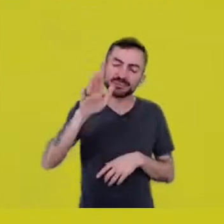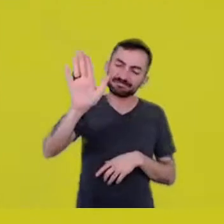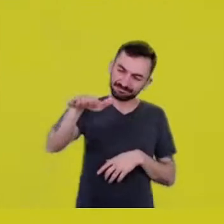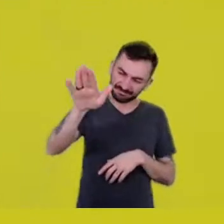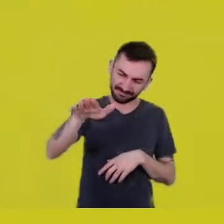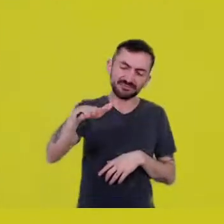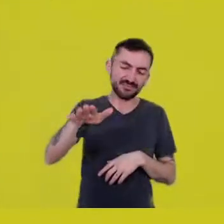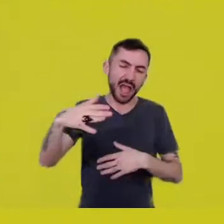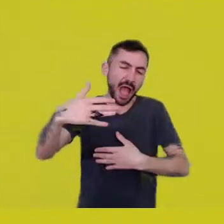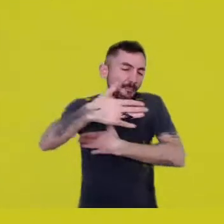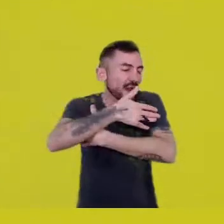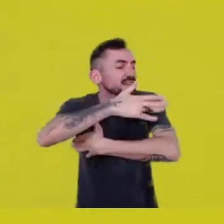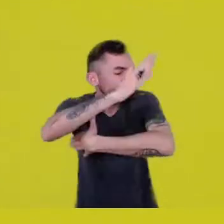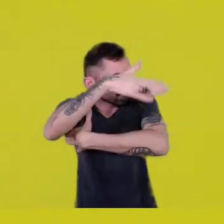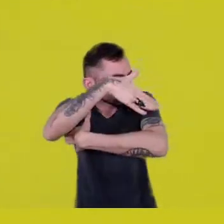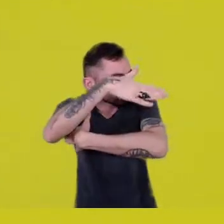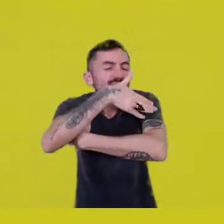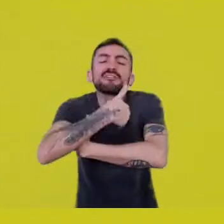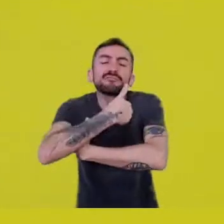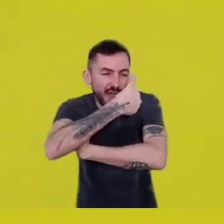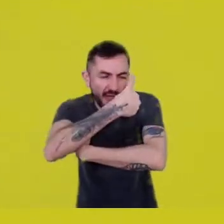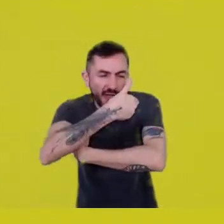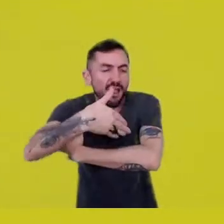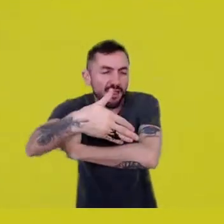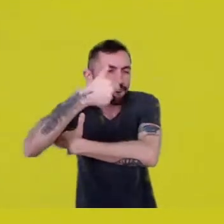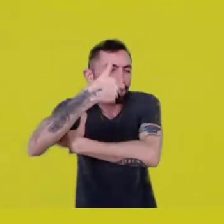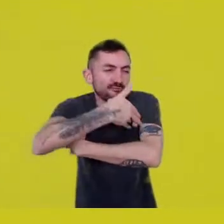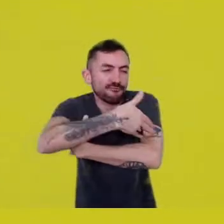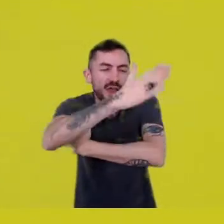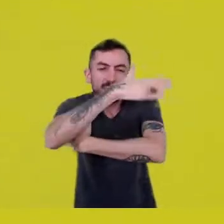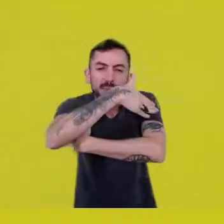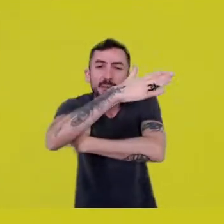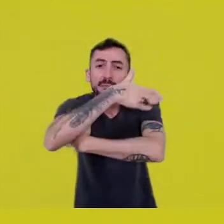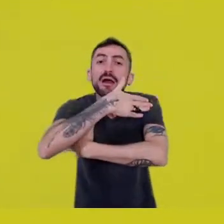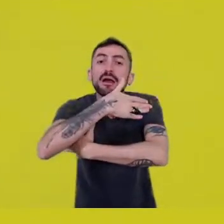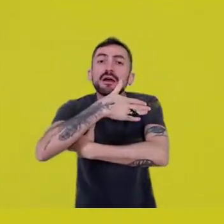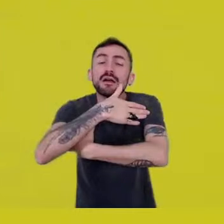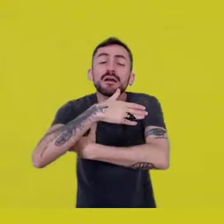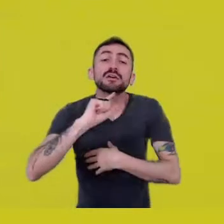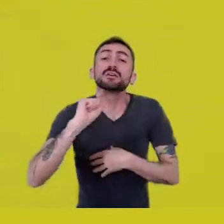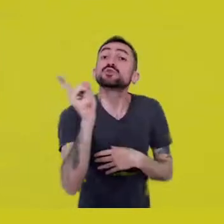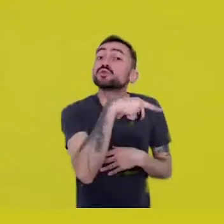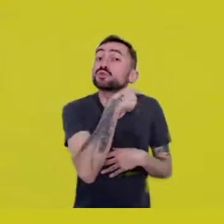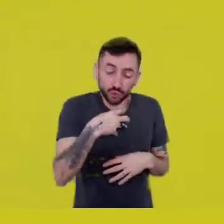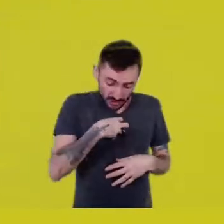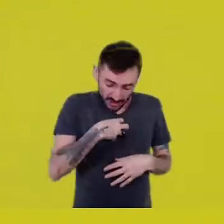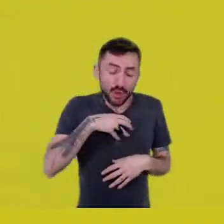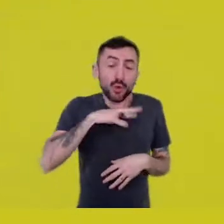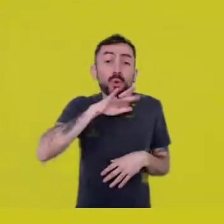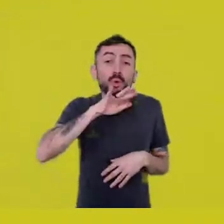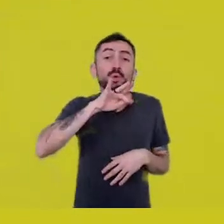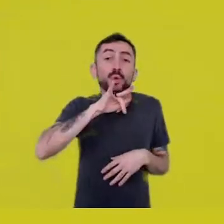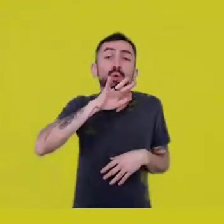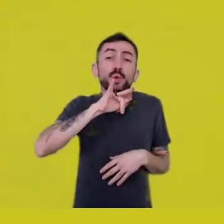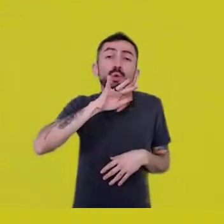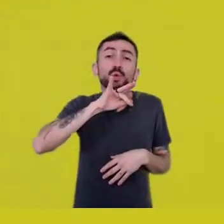No, it’s okay. No, it’s okay.” We’re going down the drain, everything is awful, but we cheer each other up